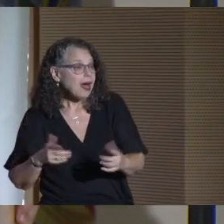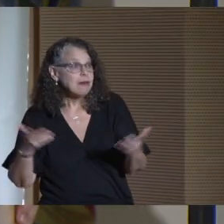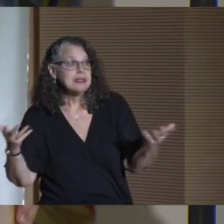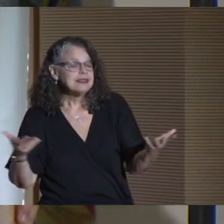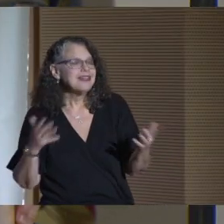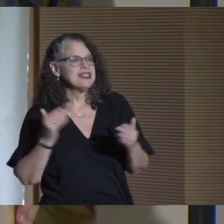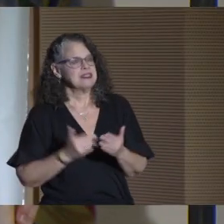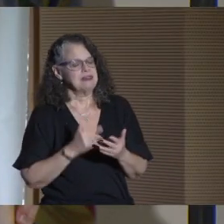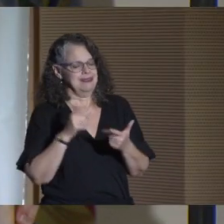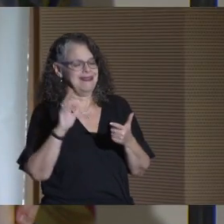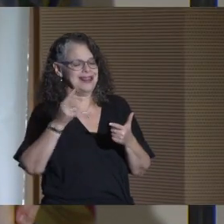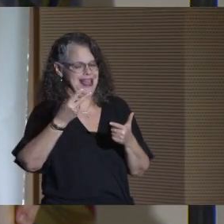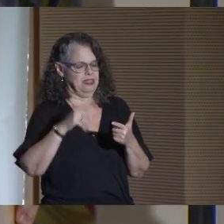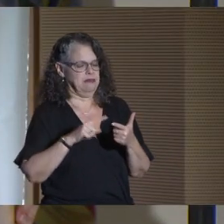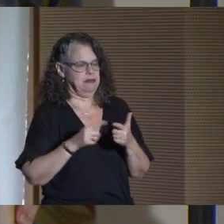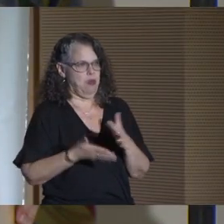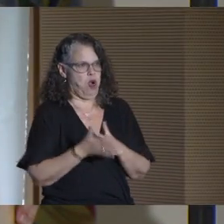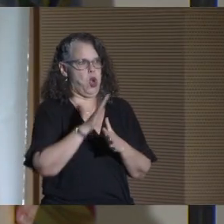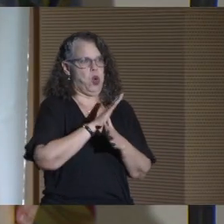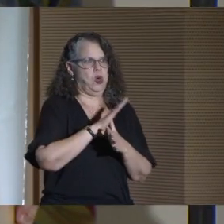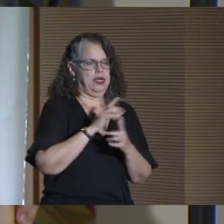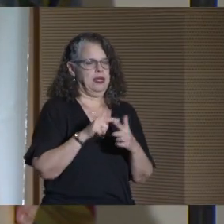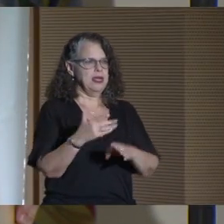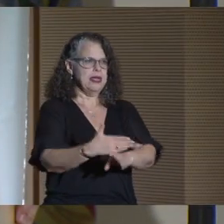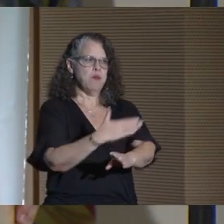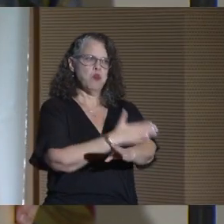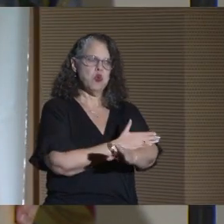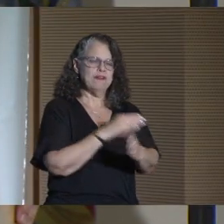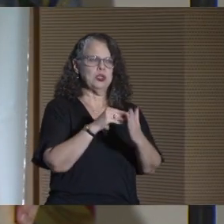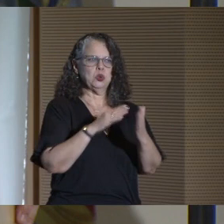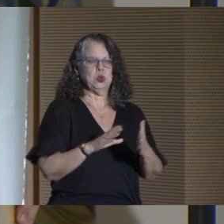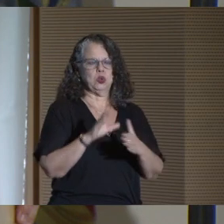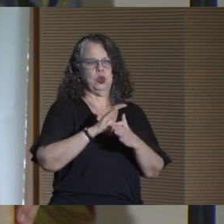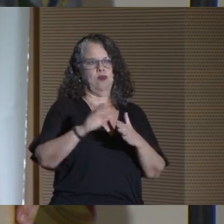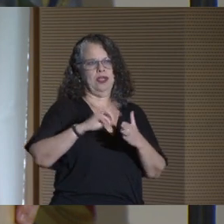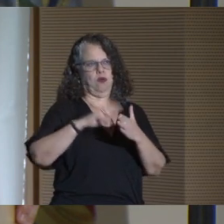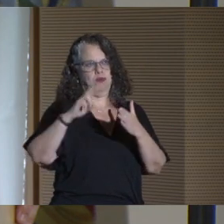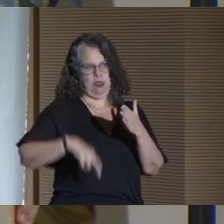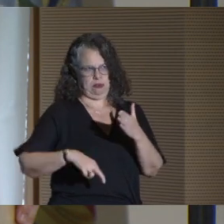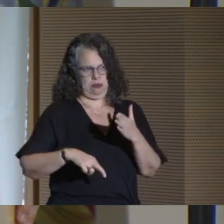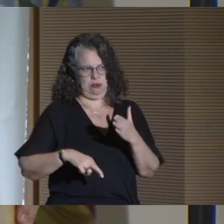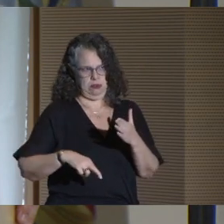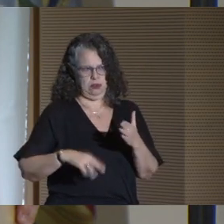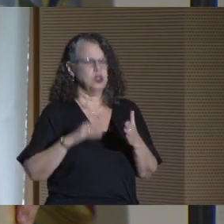This is a subject of our next priority -- improving student career outcomes.